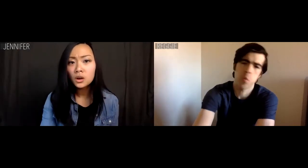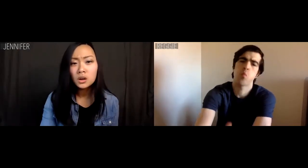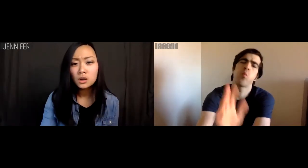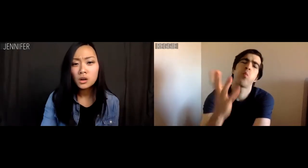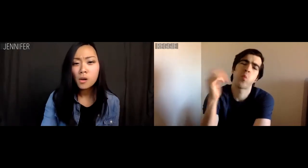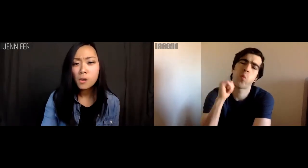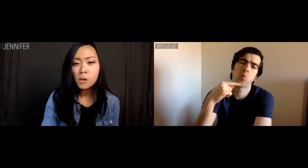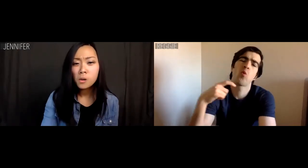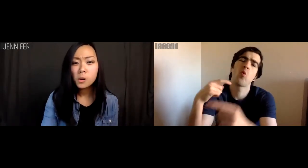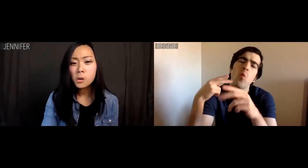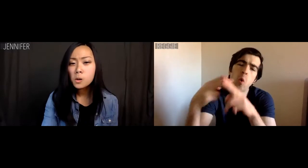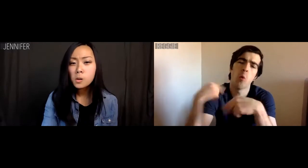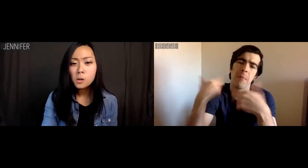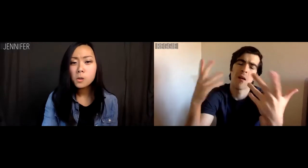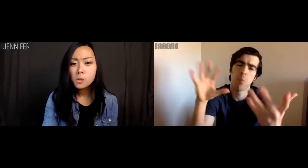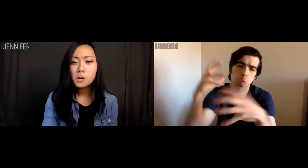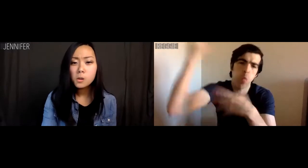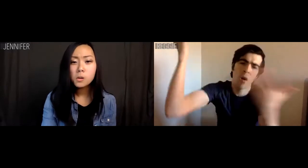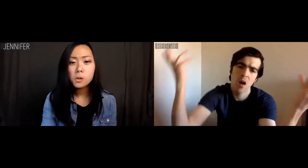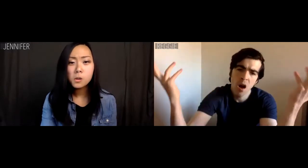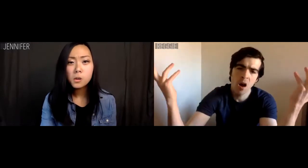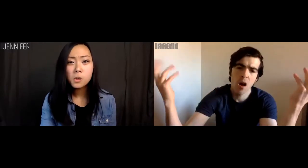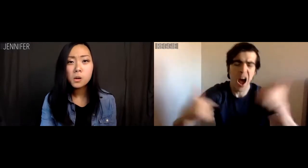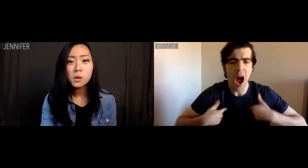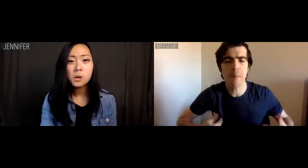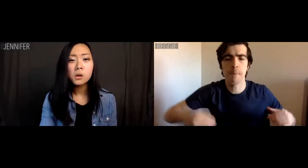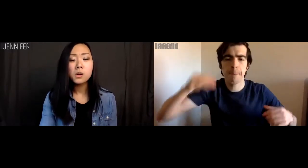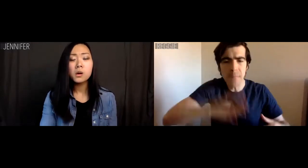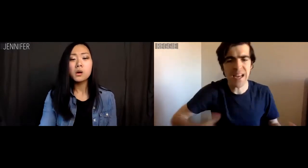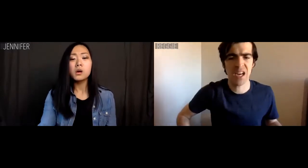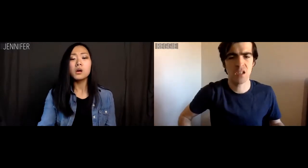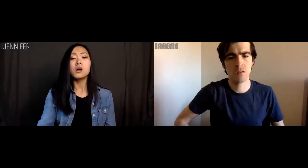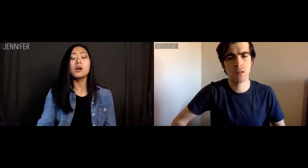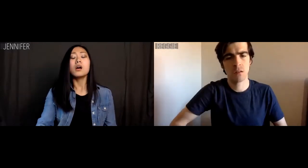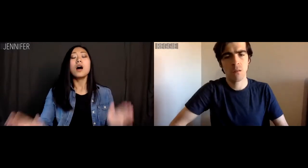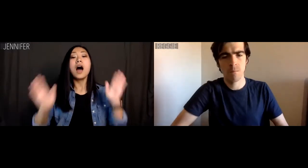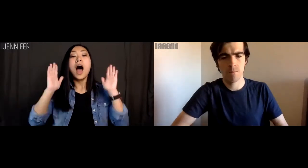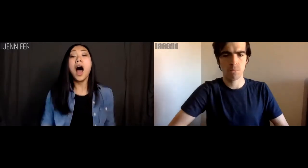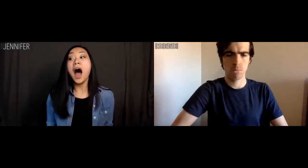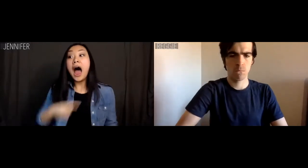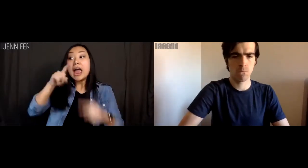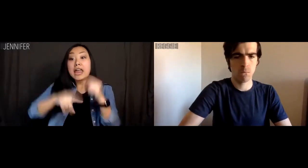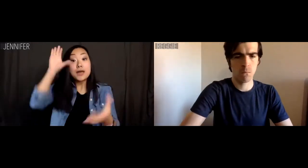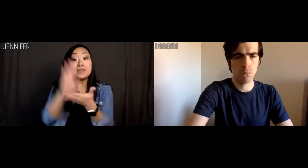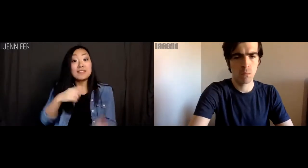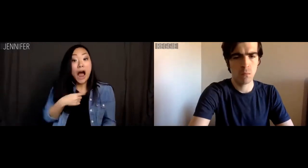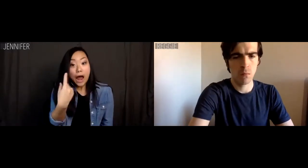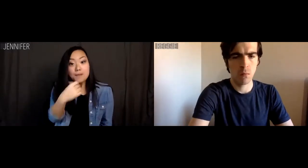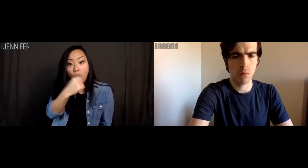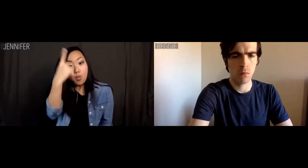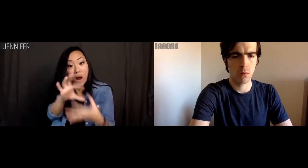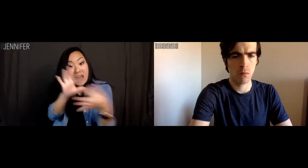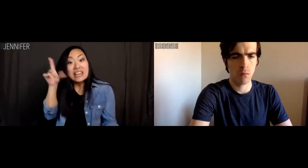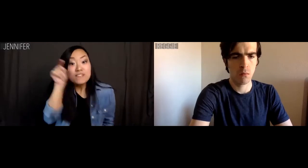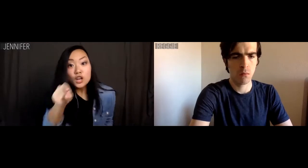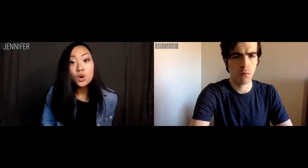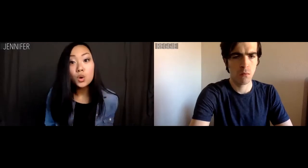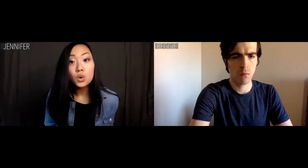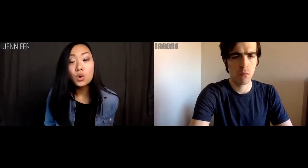Reggie: Don't call me a hiccup. I am a man! Jennifer: I can't believe I'm not the one leaving you!